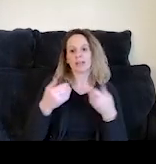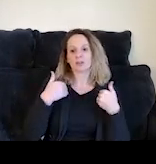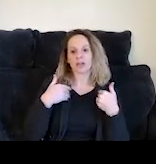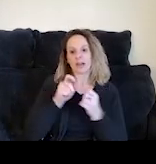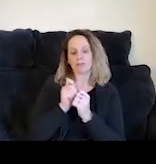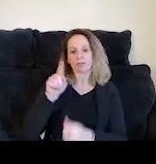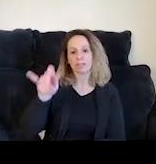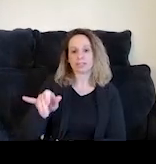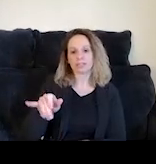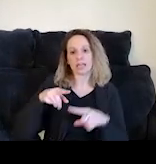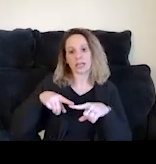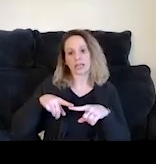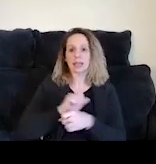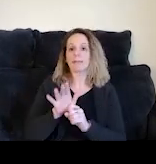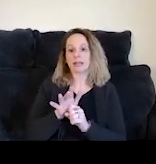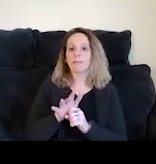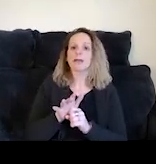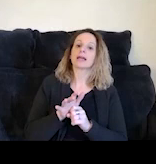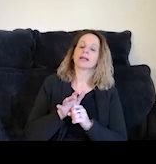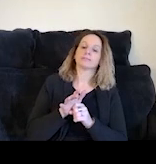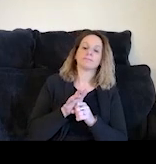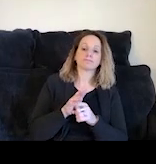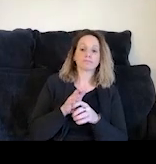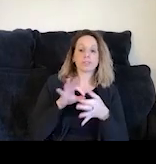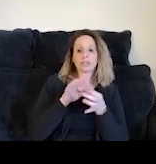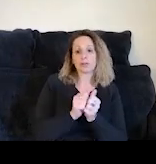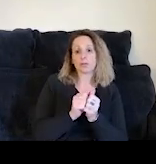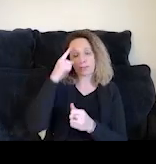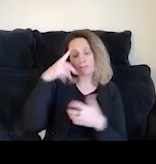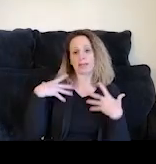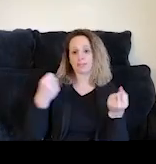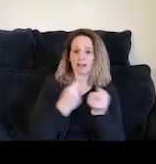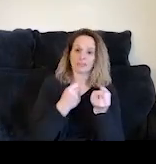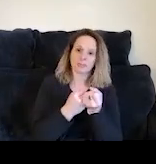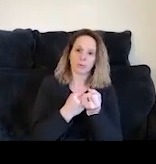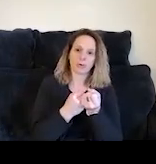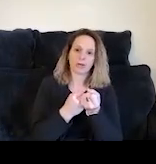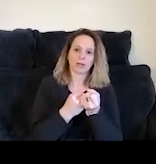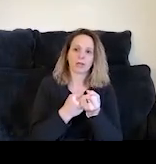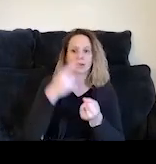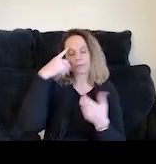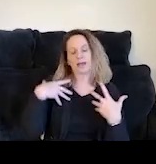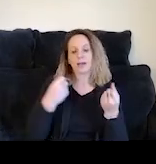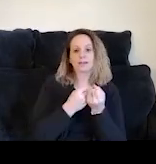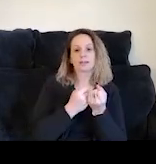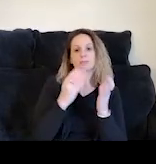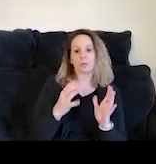in the pandemic and before the pandemic have to do with mental health support. Mental health support is particularly needed post-pandemic